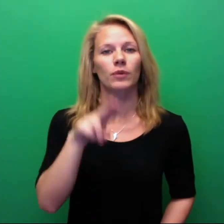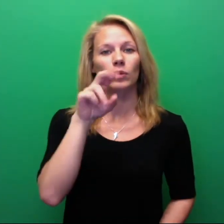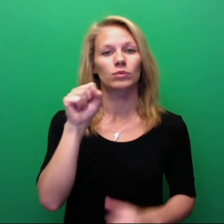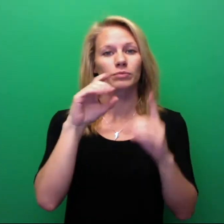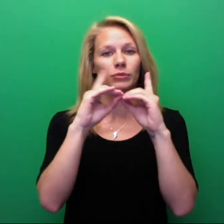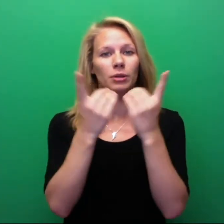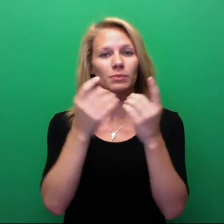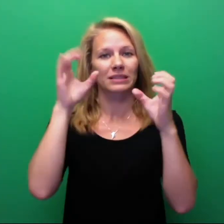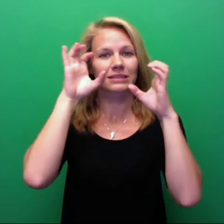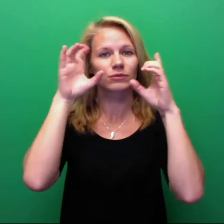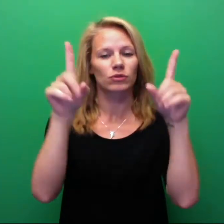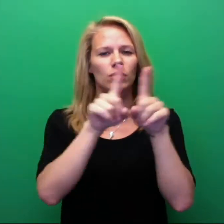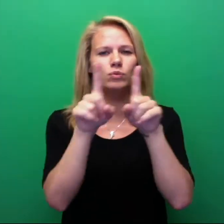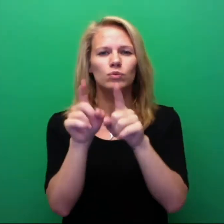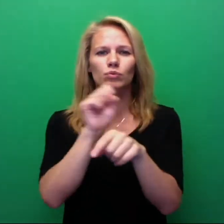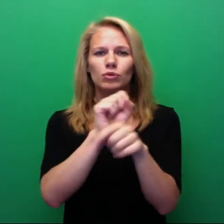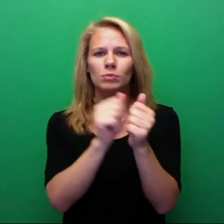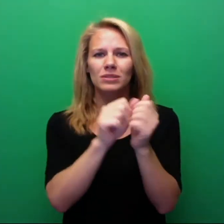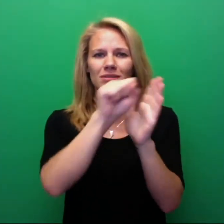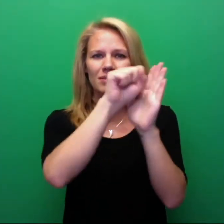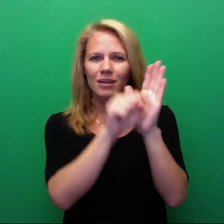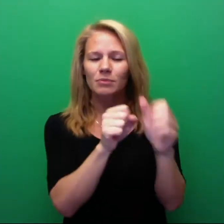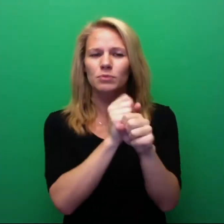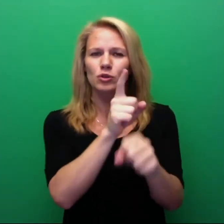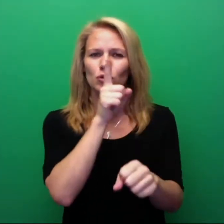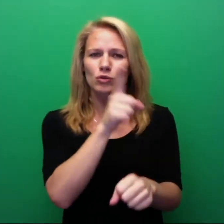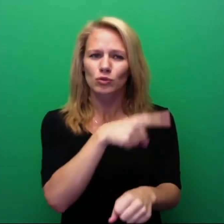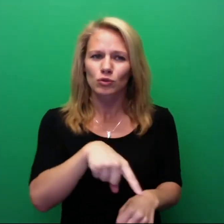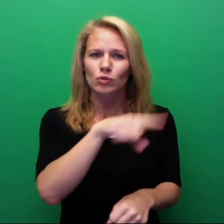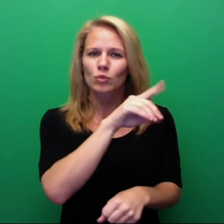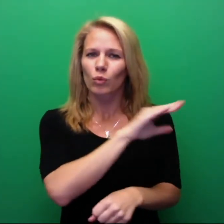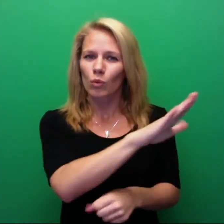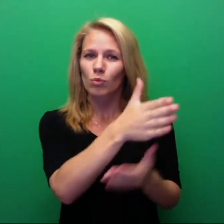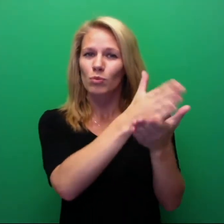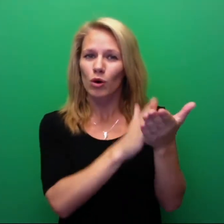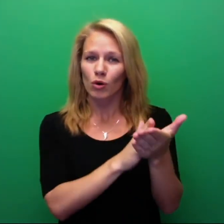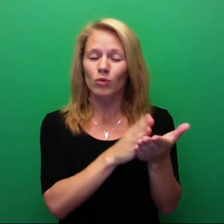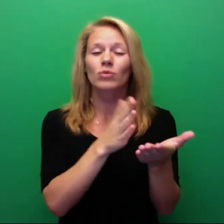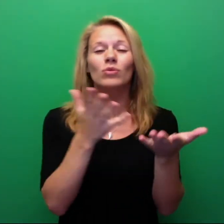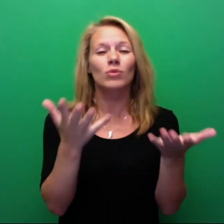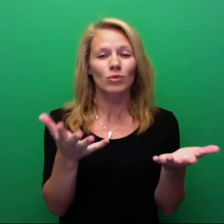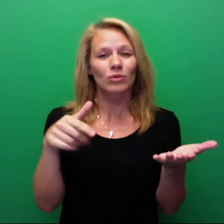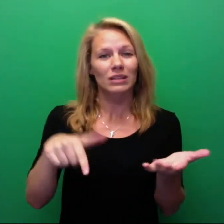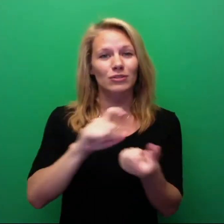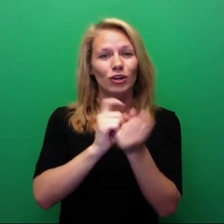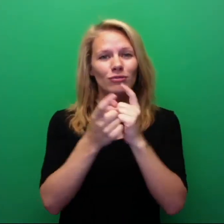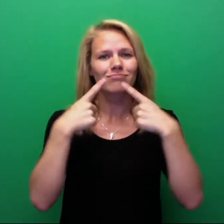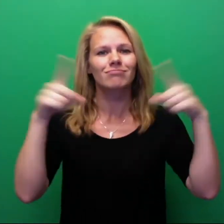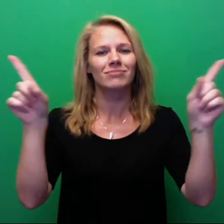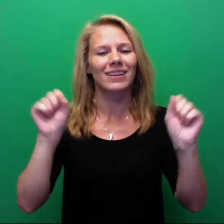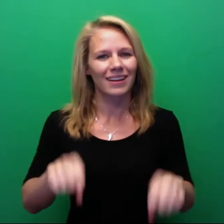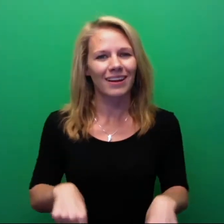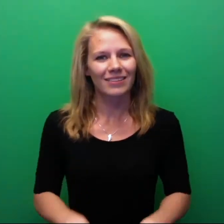The US Department of Education will also work with states to make sure everyone is doing their part to make this change successful.